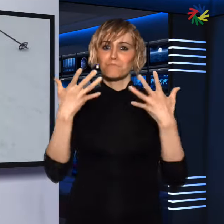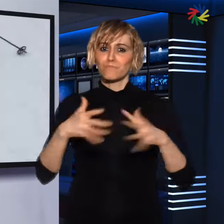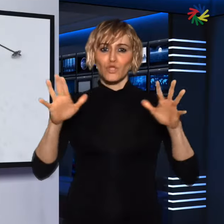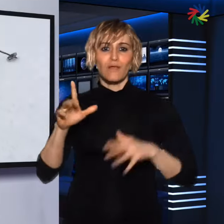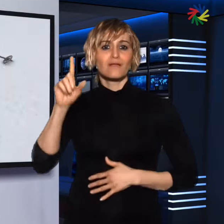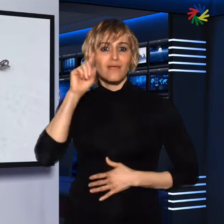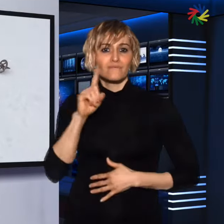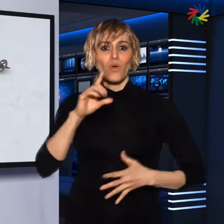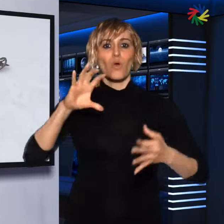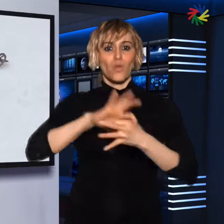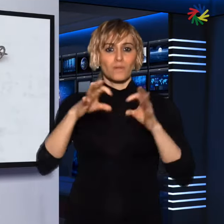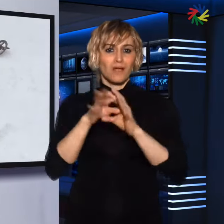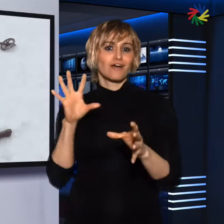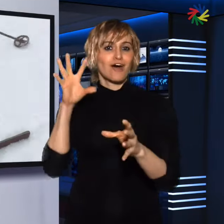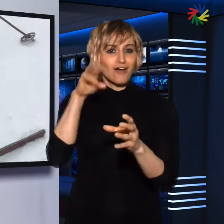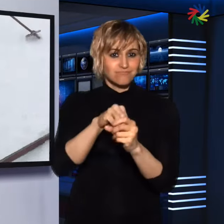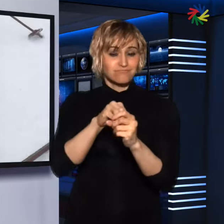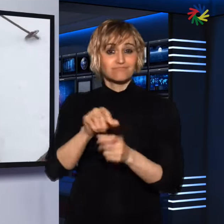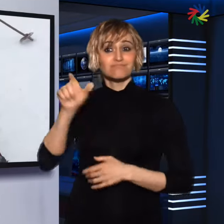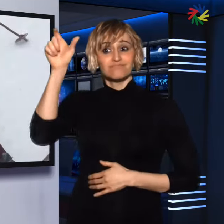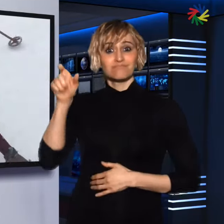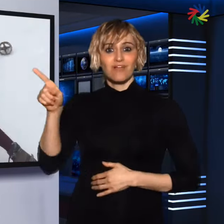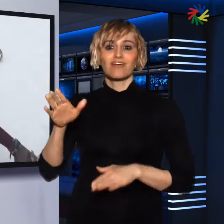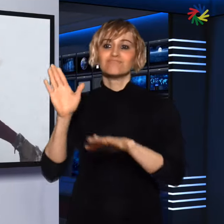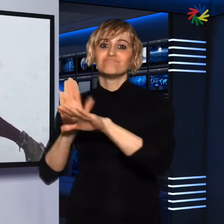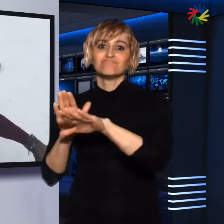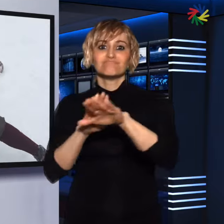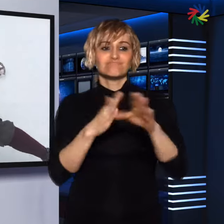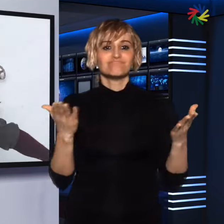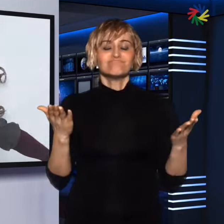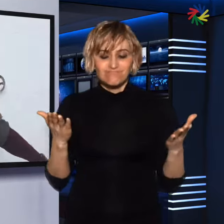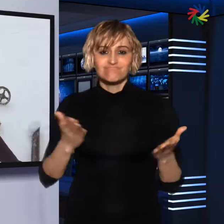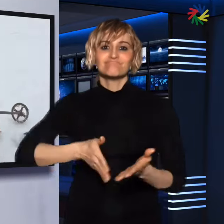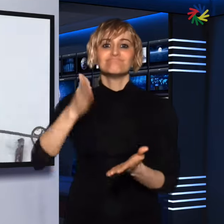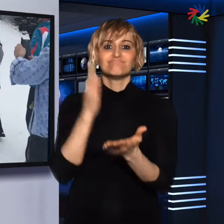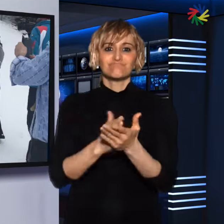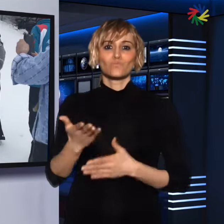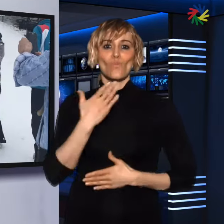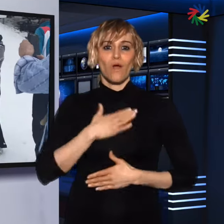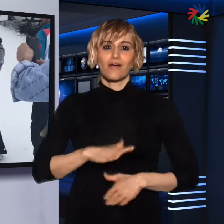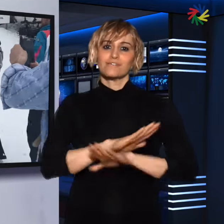and a Deaflympian announced his retirement from Alpine